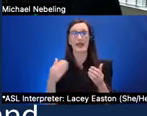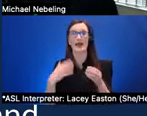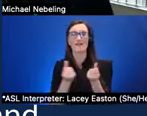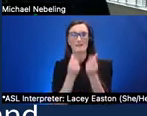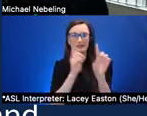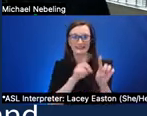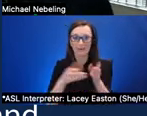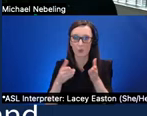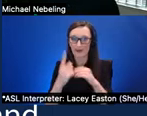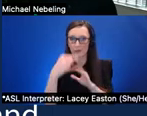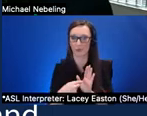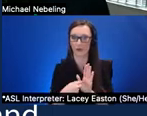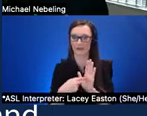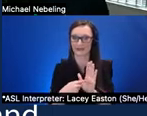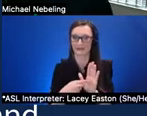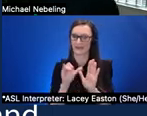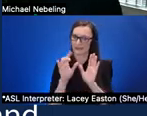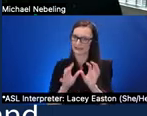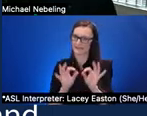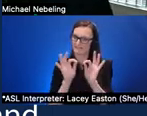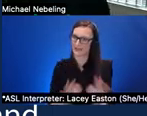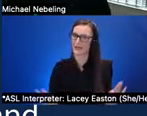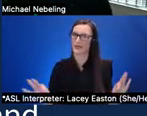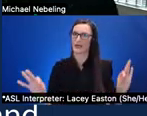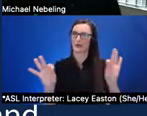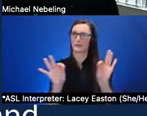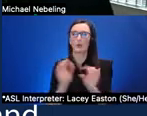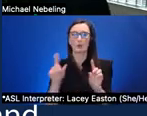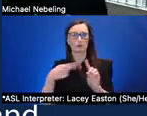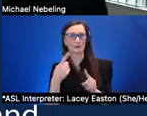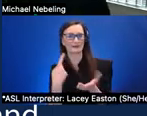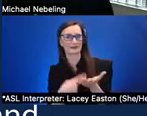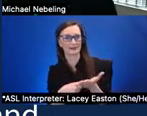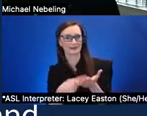important as we're thinking about the integration of different kinds of media and online experiences